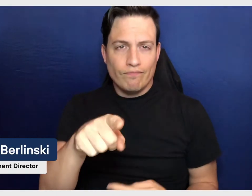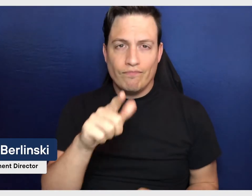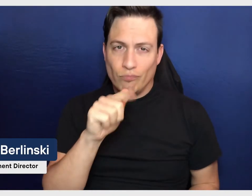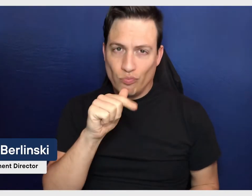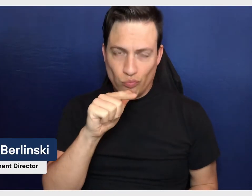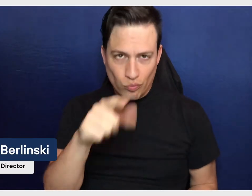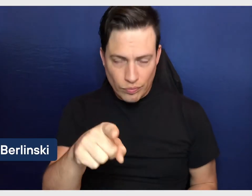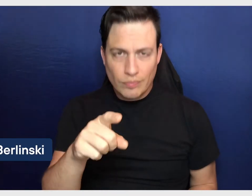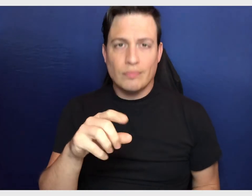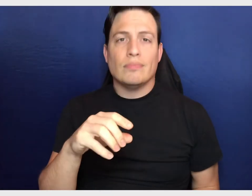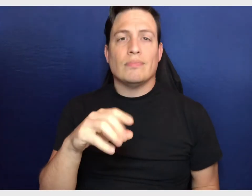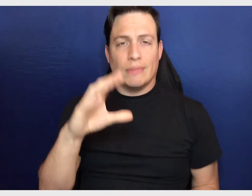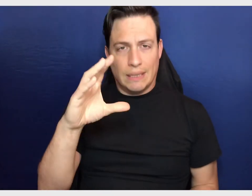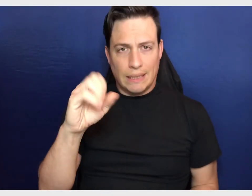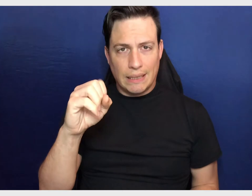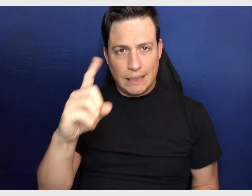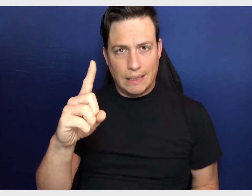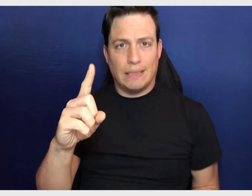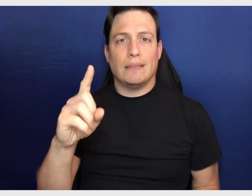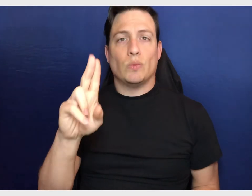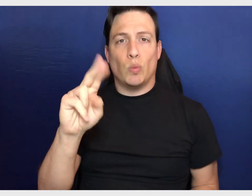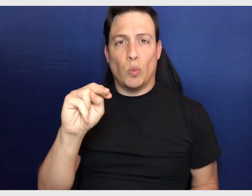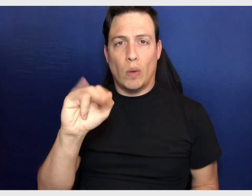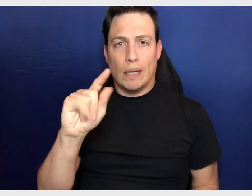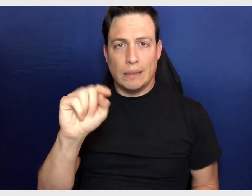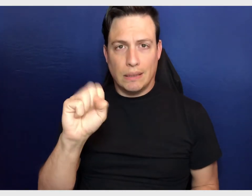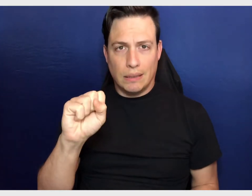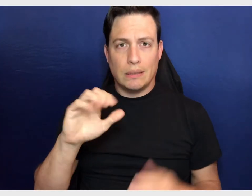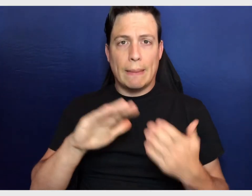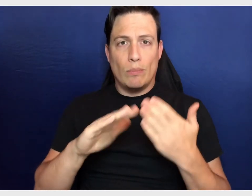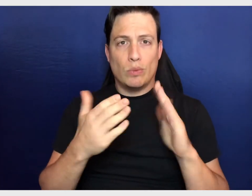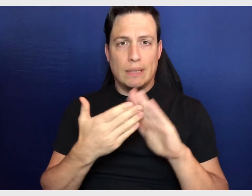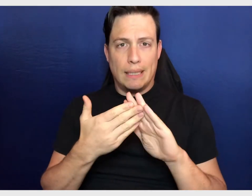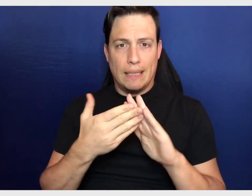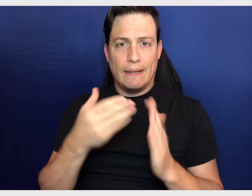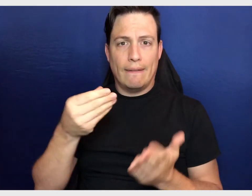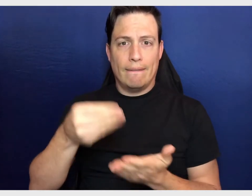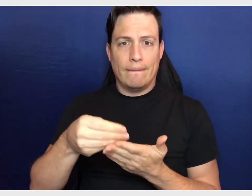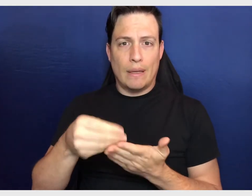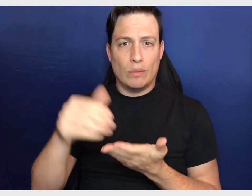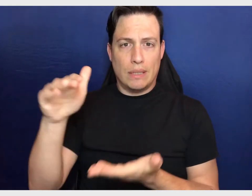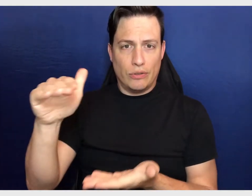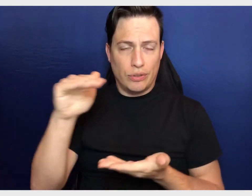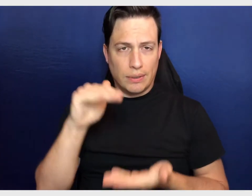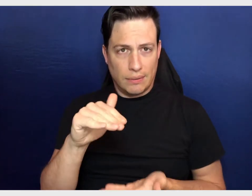support of CSD Unites Community Foundation